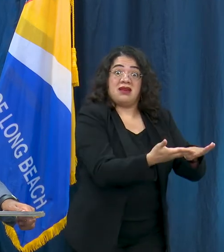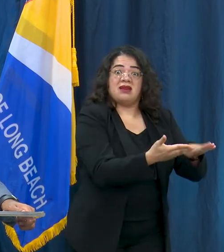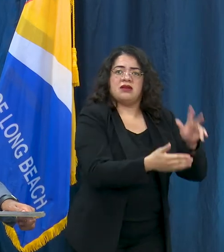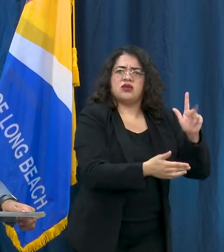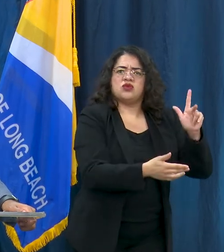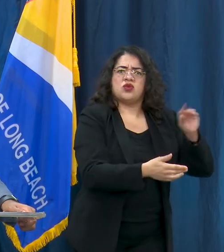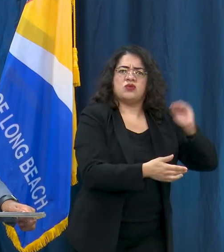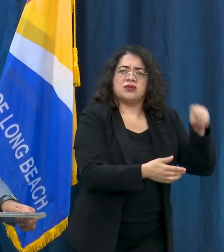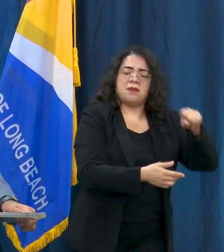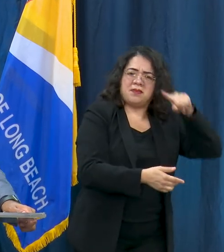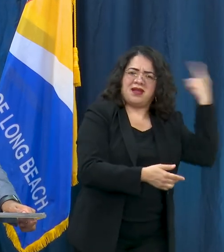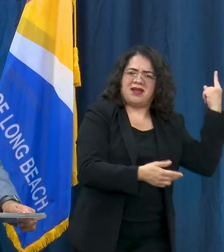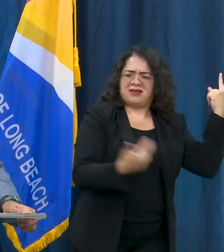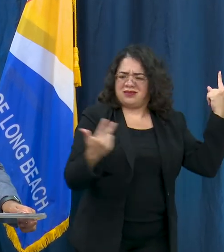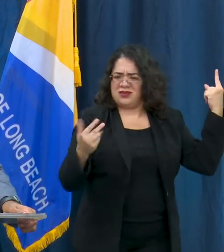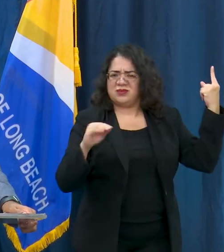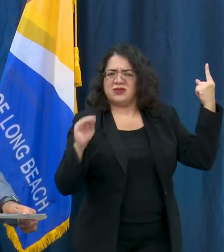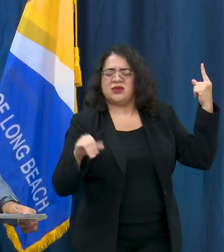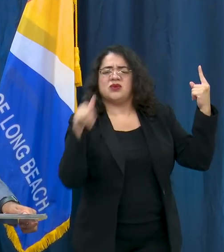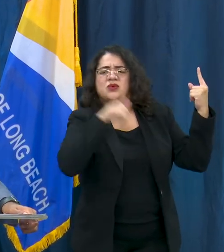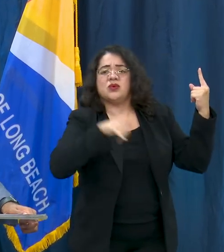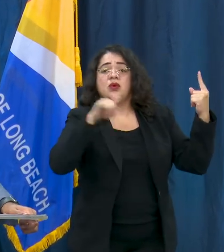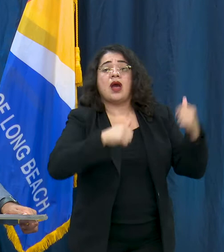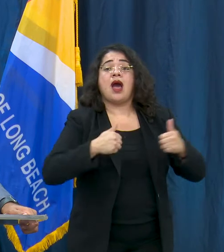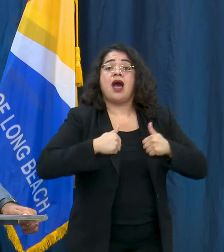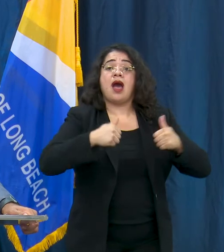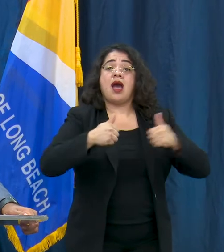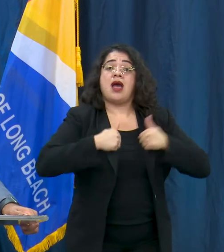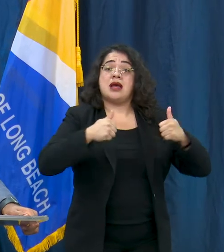Black residents are also hospitalized for Asthma 9.4